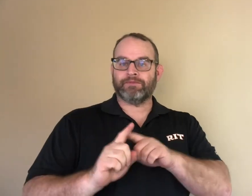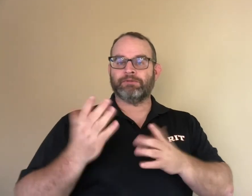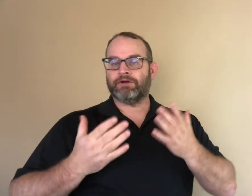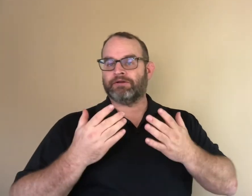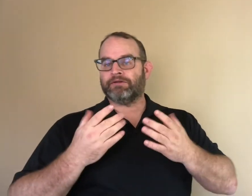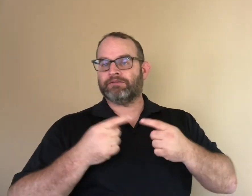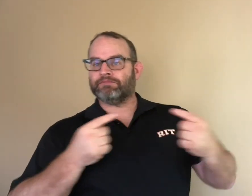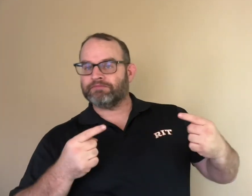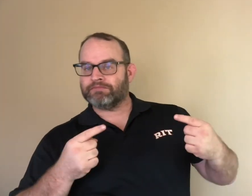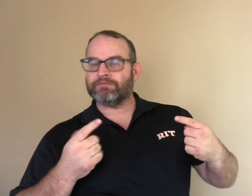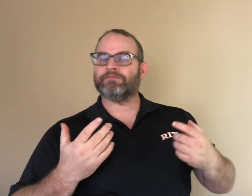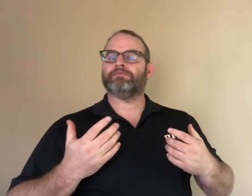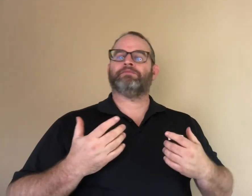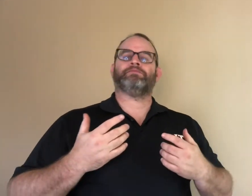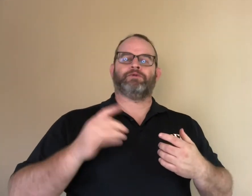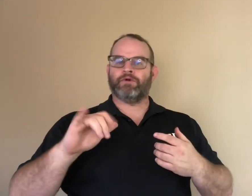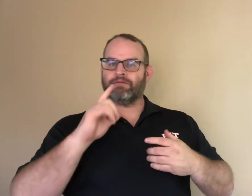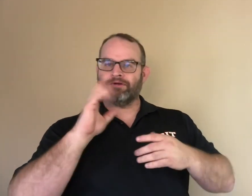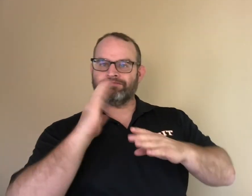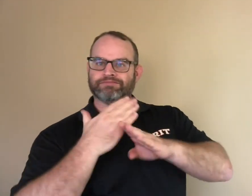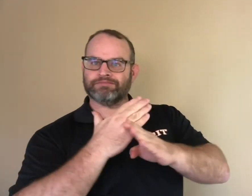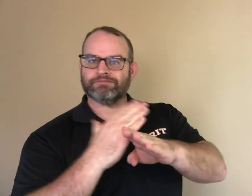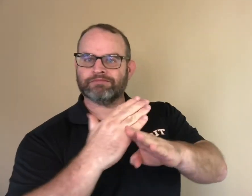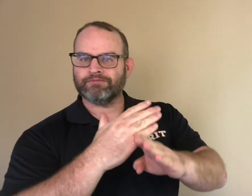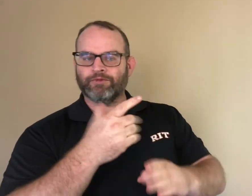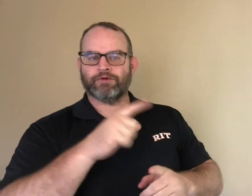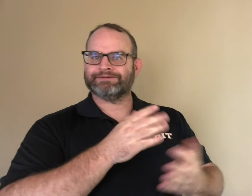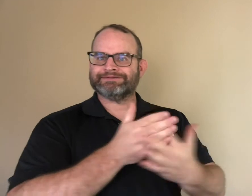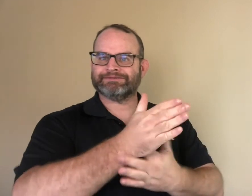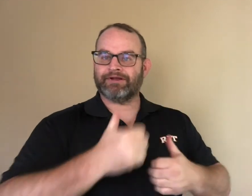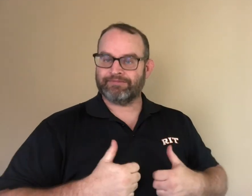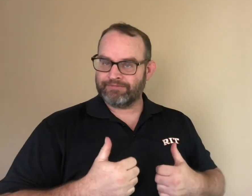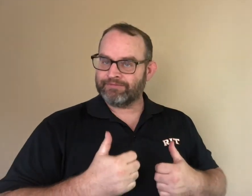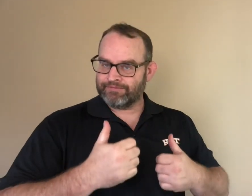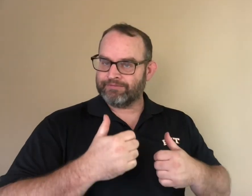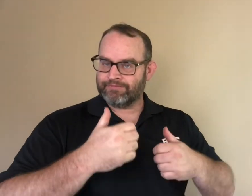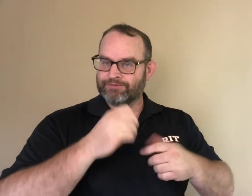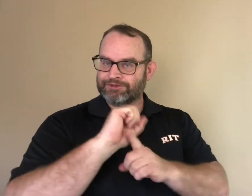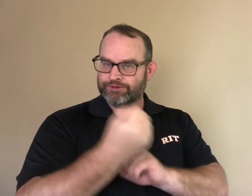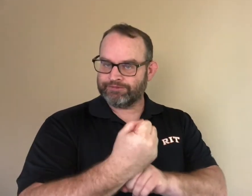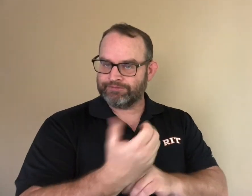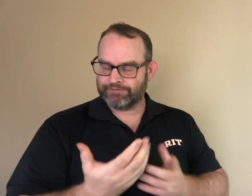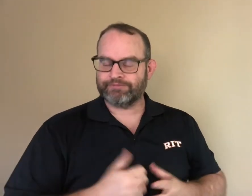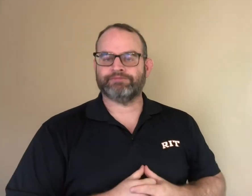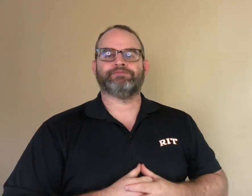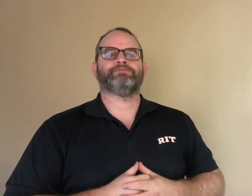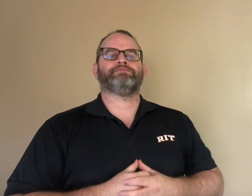To hook the reader, the main problem or situation for the main character should be introduced early in a story.